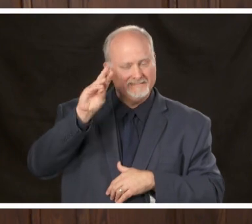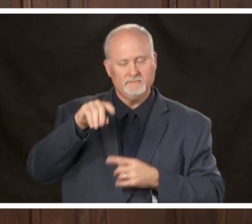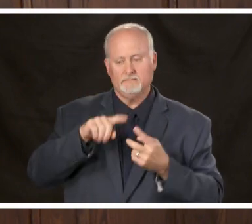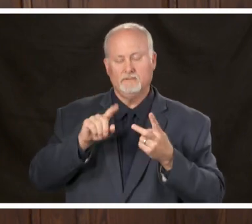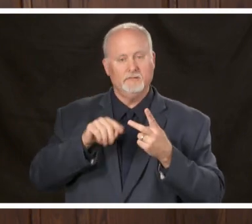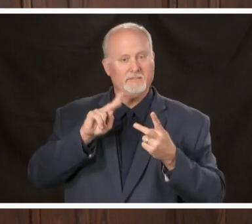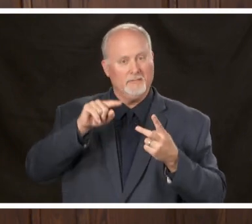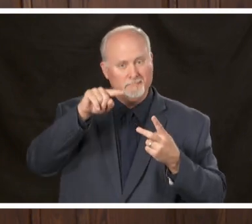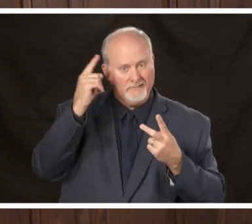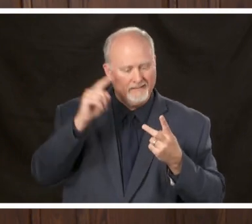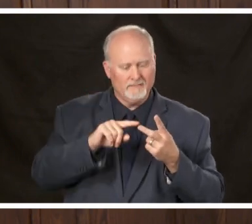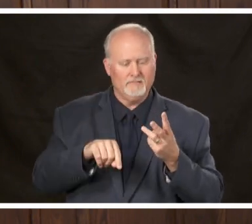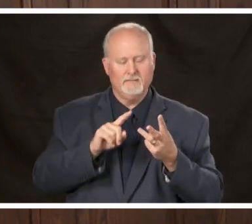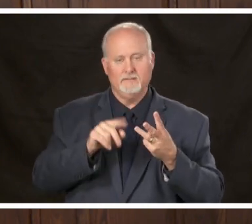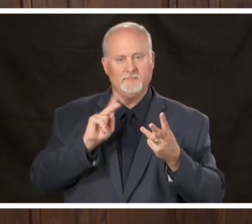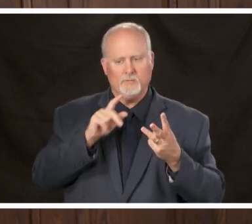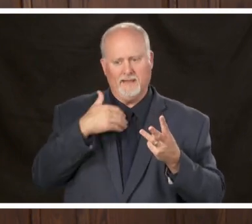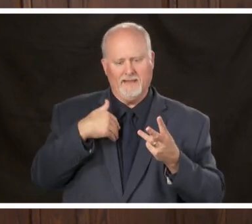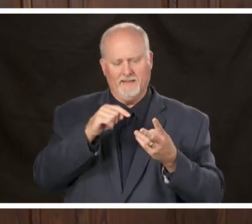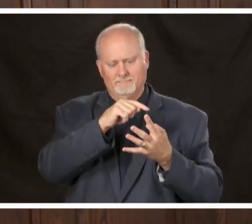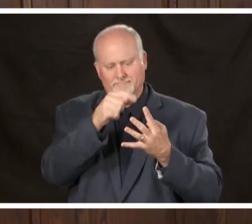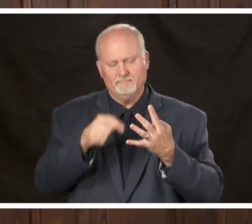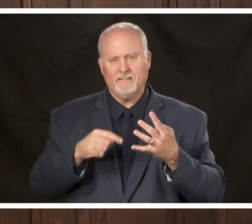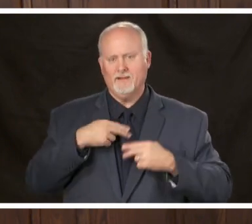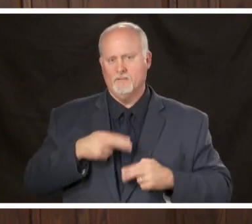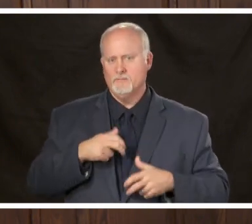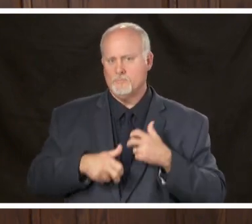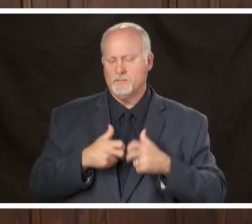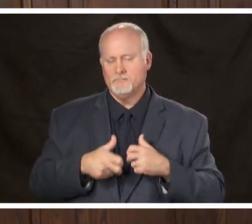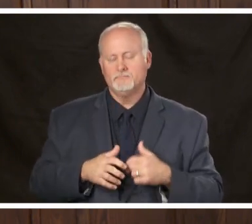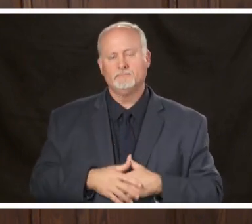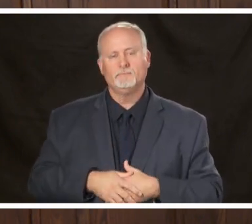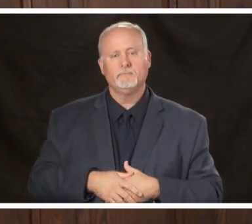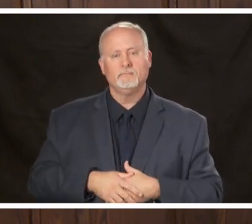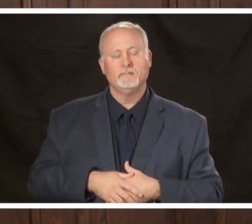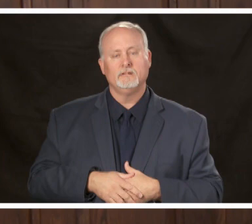have underlying conditions in addition to that I think don't take my word for